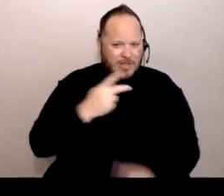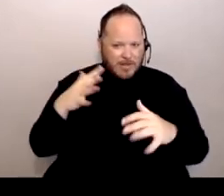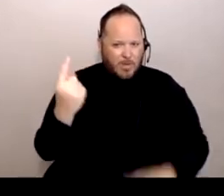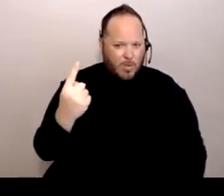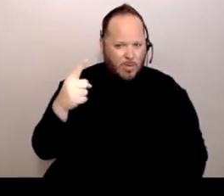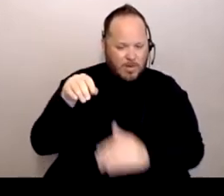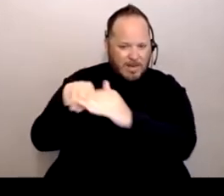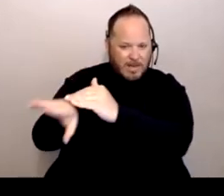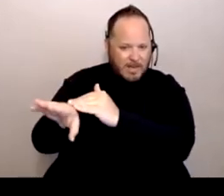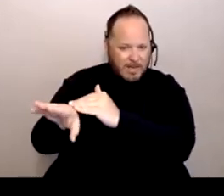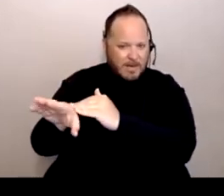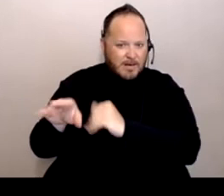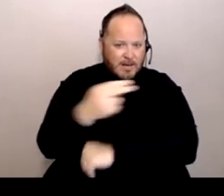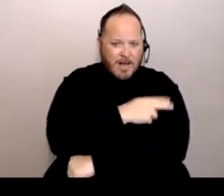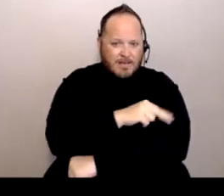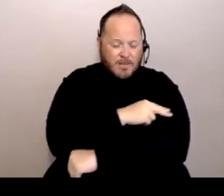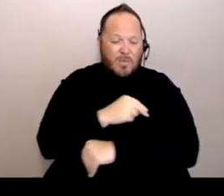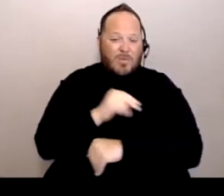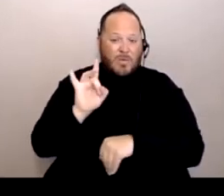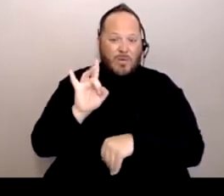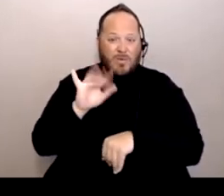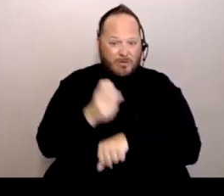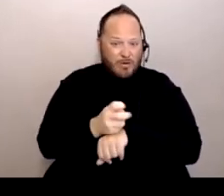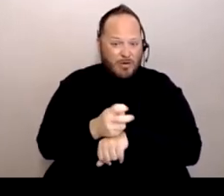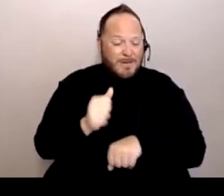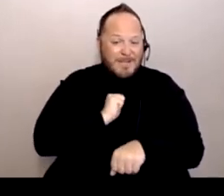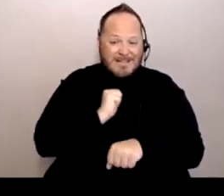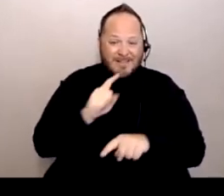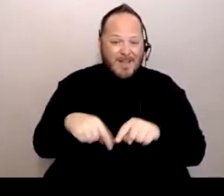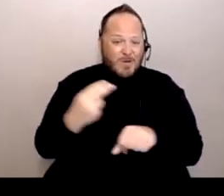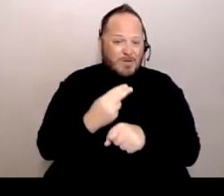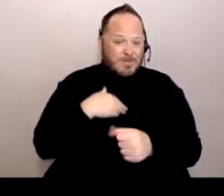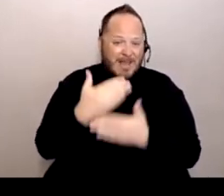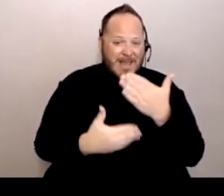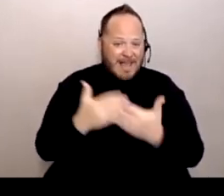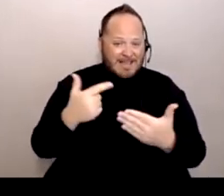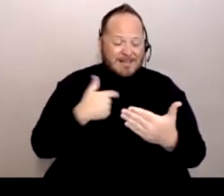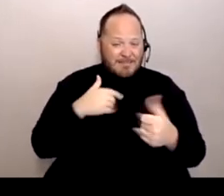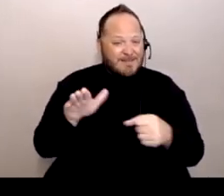I'm completely paralyzed from the chest down. So if I'm laying in a hospital bed and I need something,